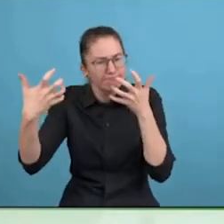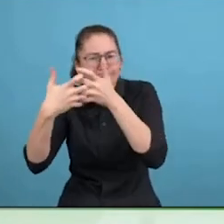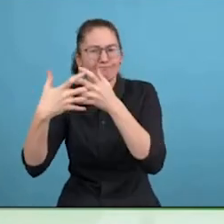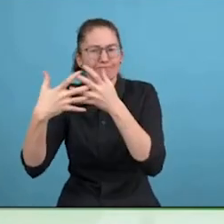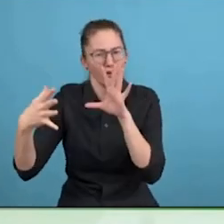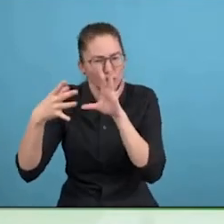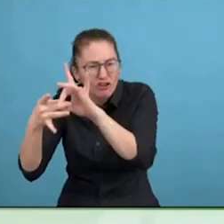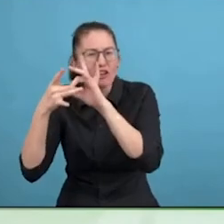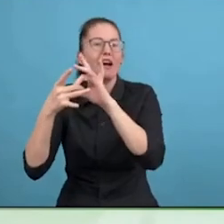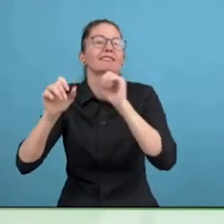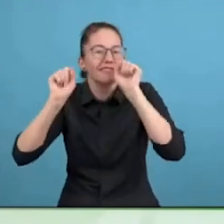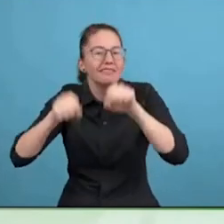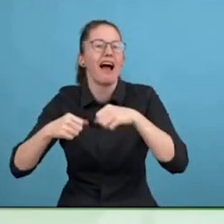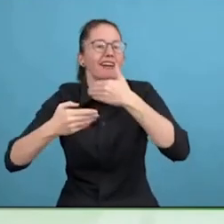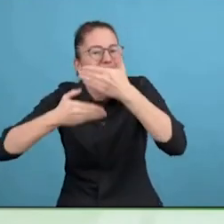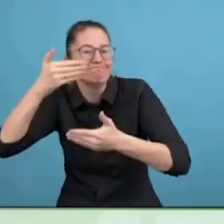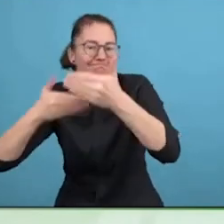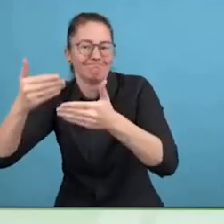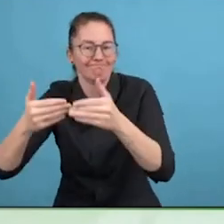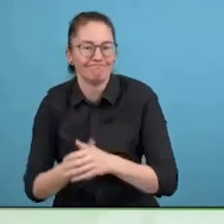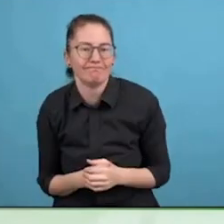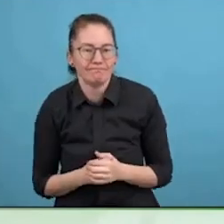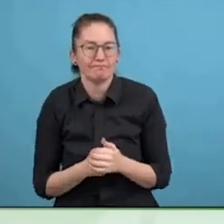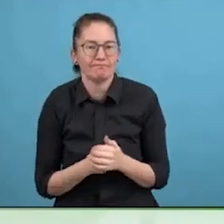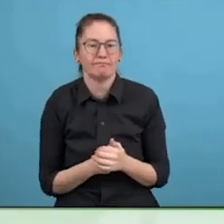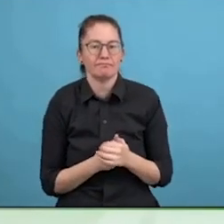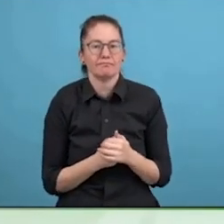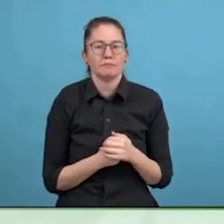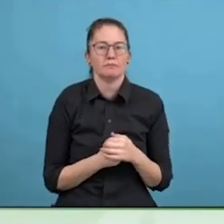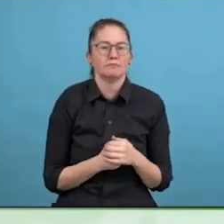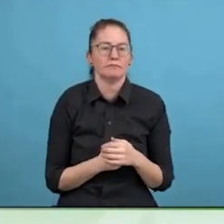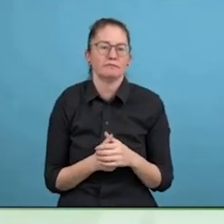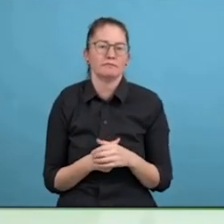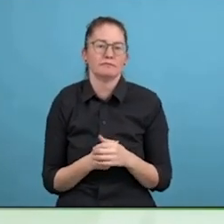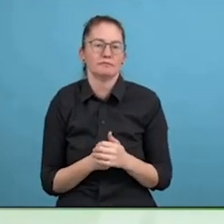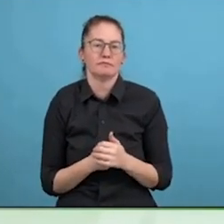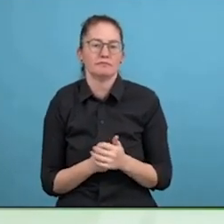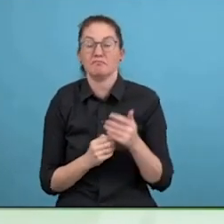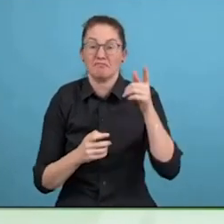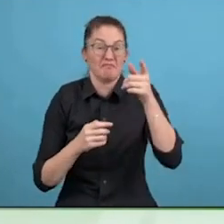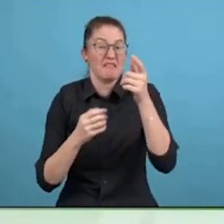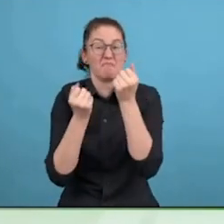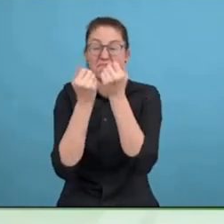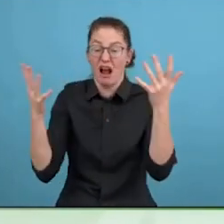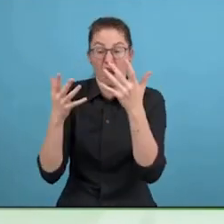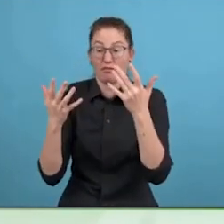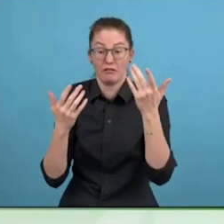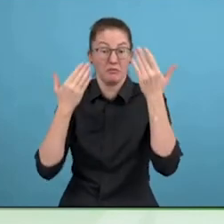but doesn't have motor movements for brushing my teeth, so I use an electric toothbrush.